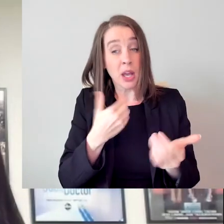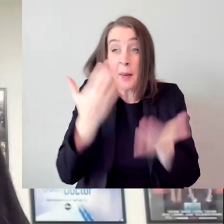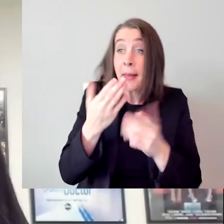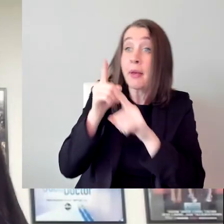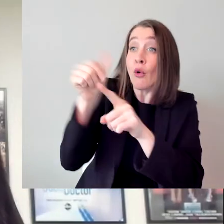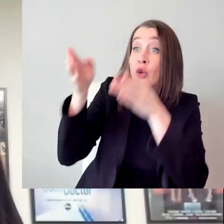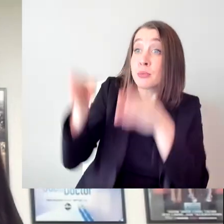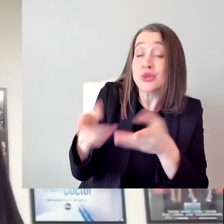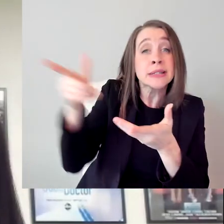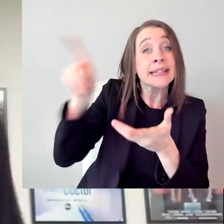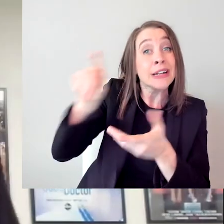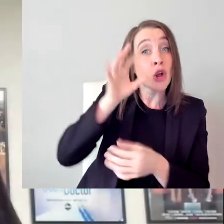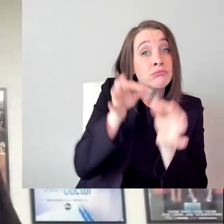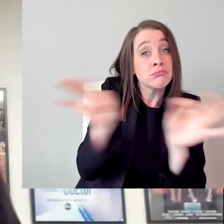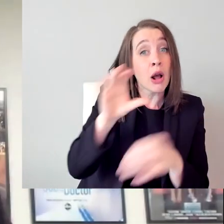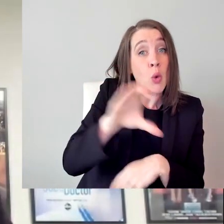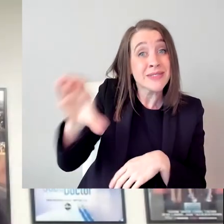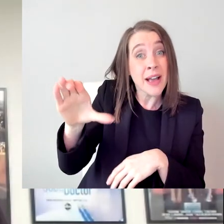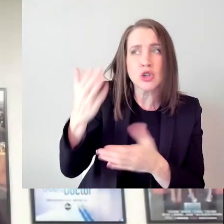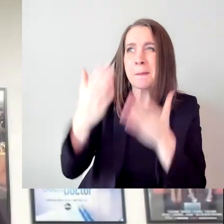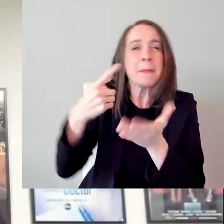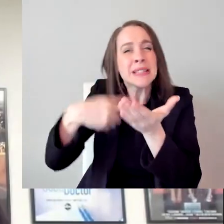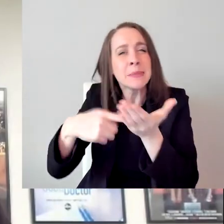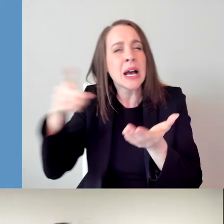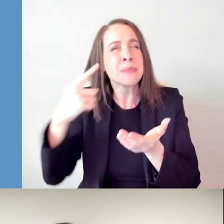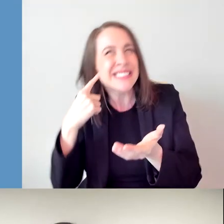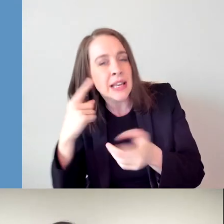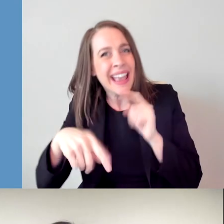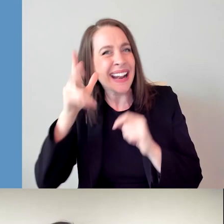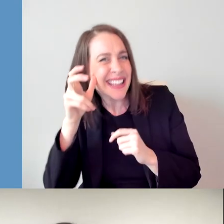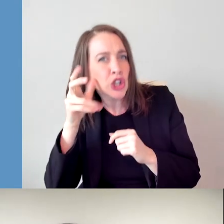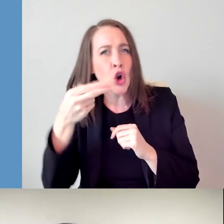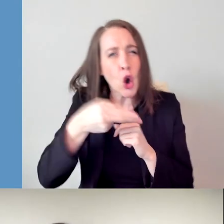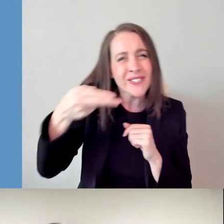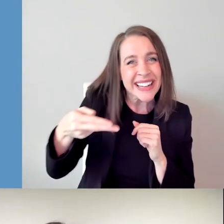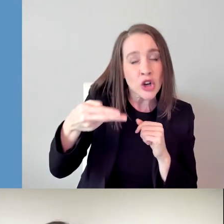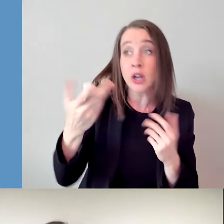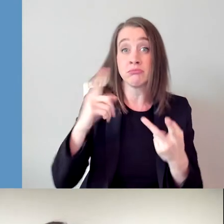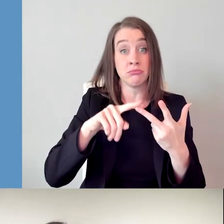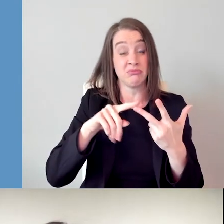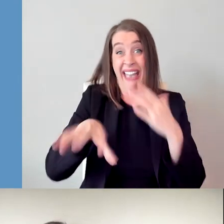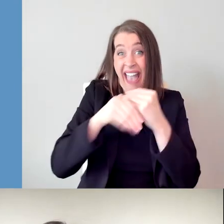Maybe they are hard of hearing at certain times, right? And that's helpful. And having image description, that's also helpful for other people.